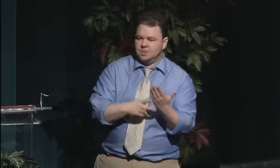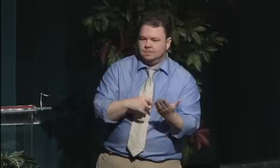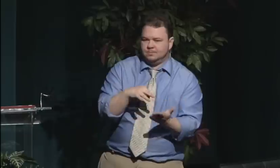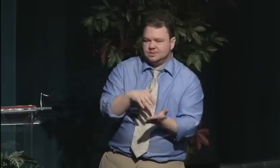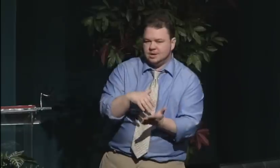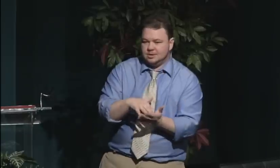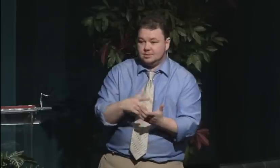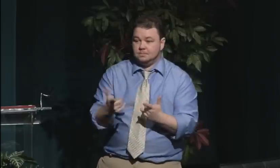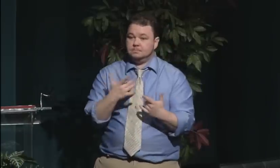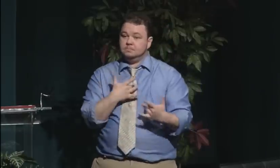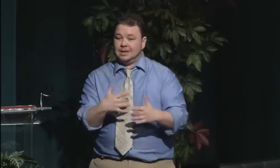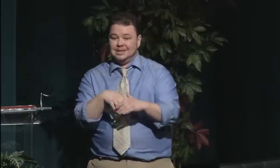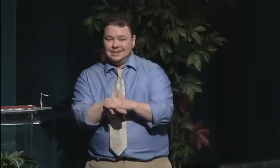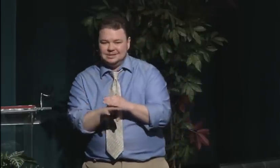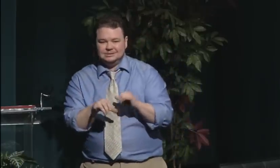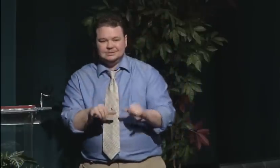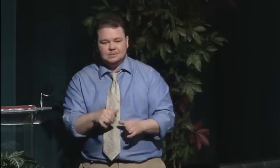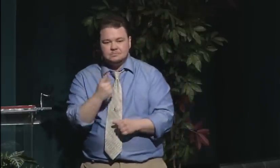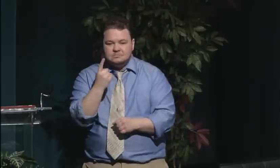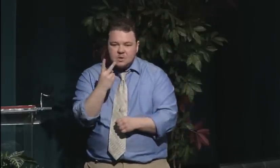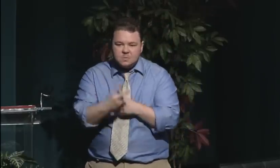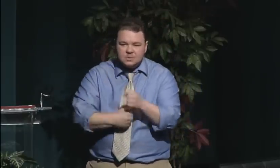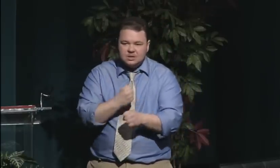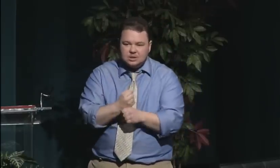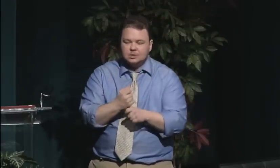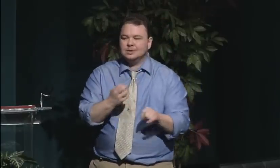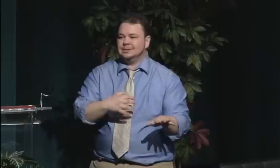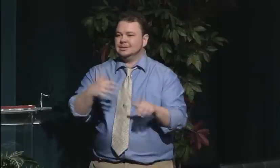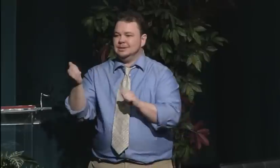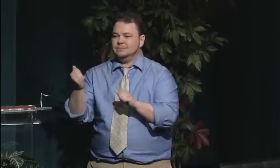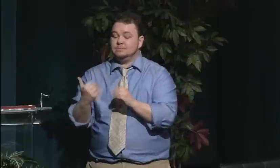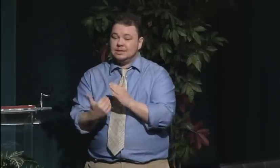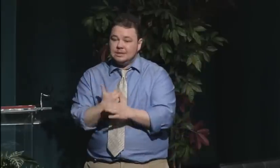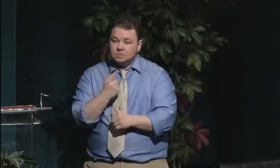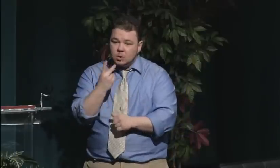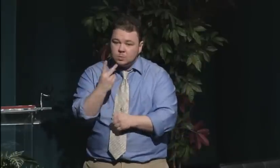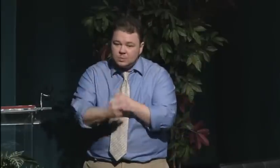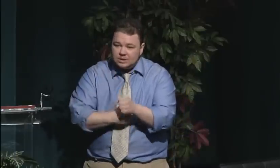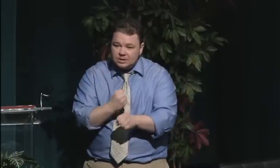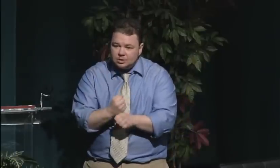against these objections. And then we did see, later,